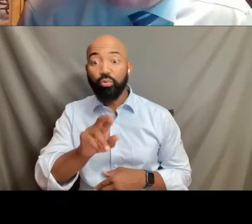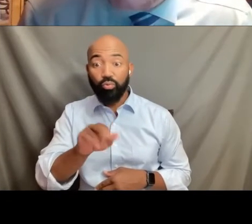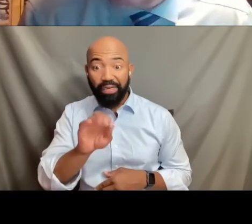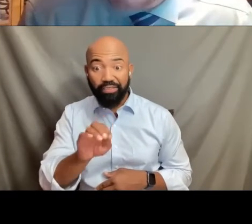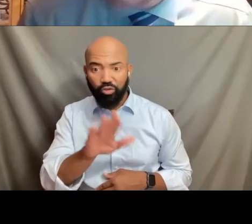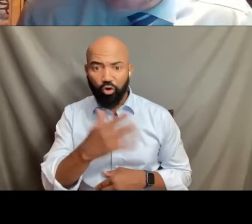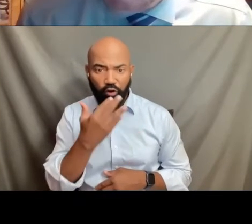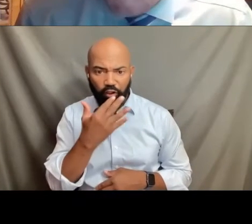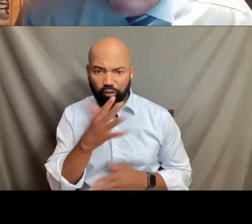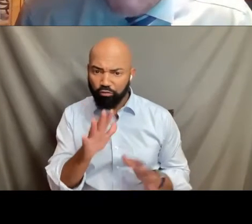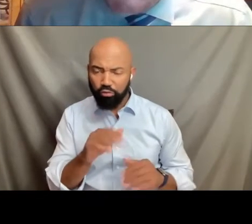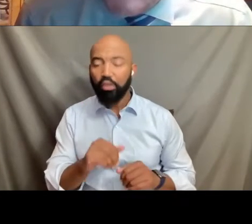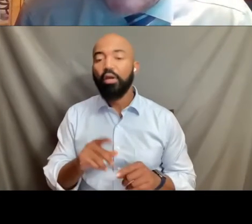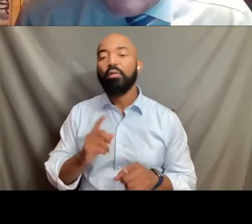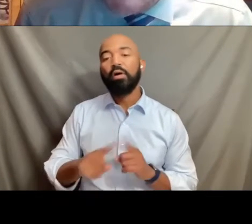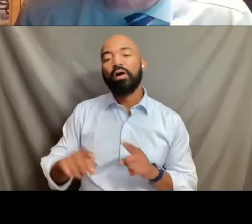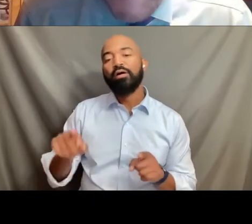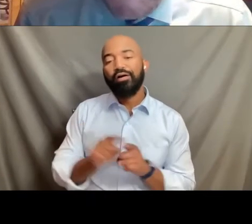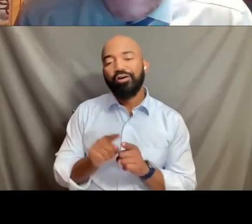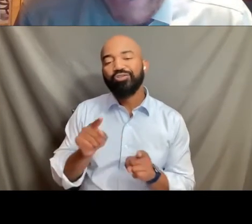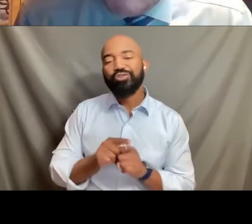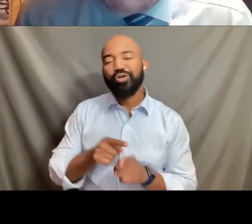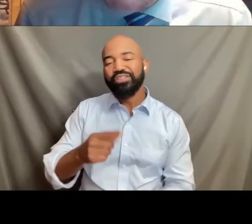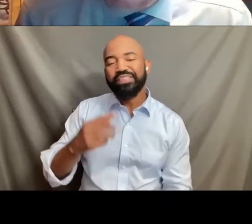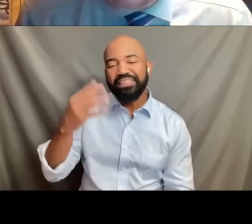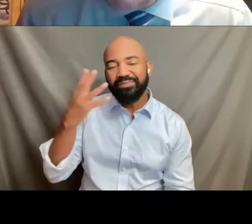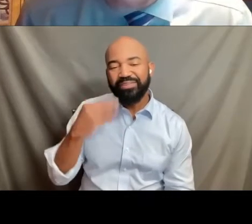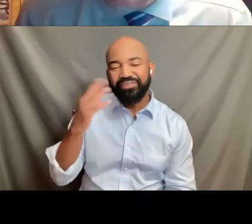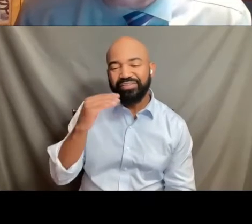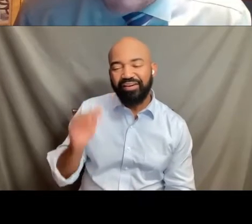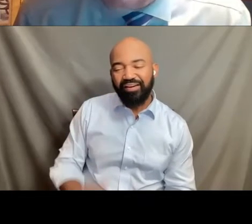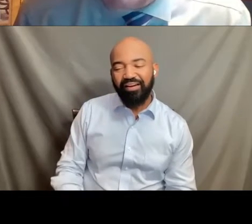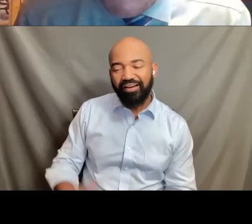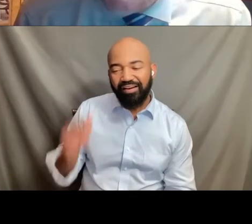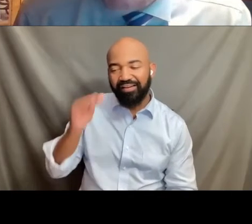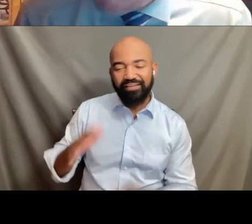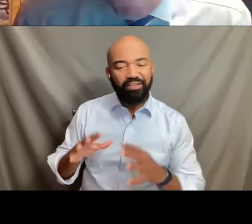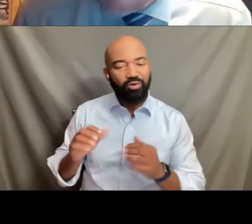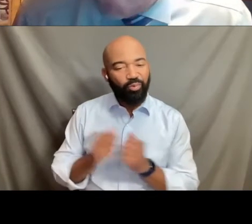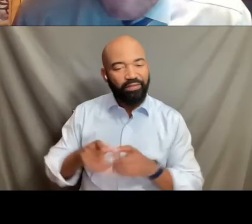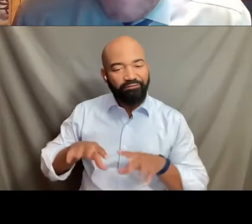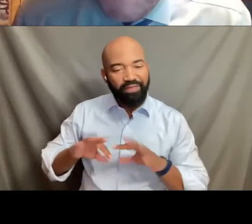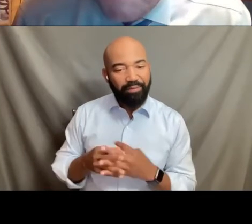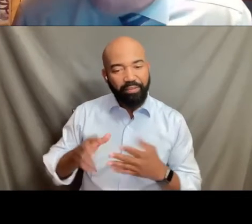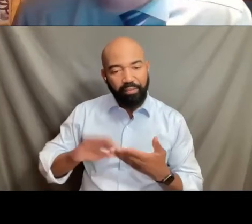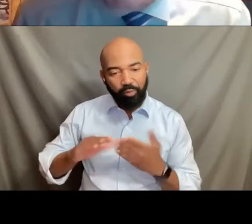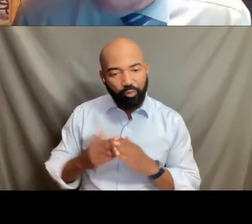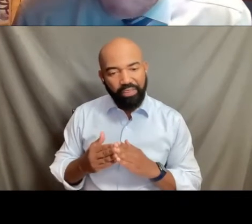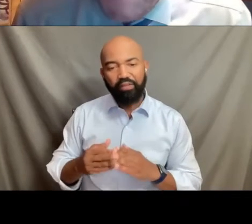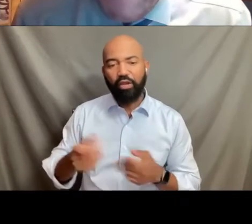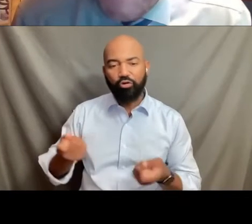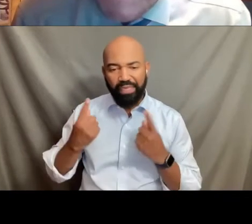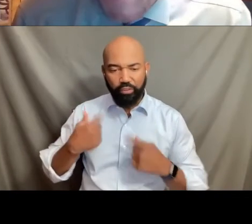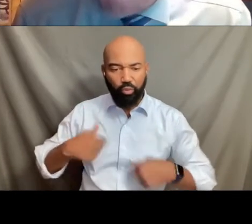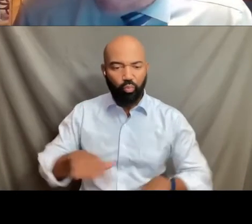but because she has been brought up in a family and in a community that understands that we are all Americans, we're all human beings,